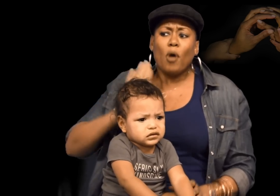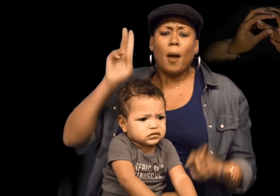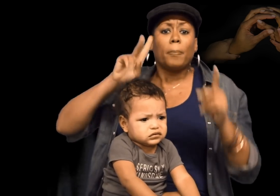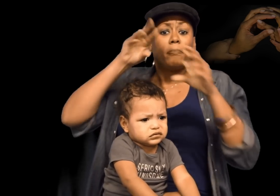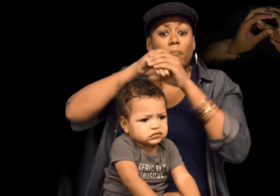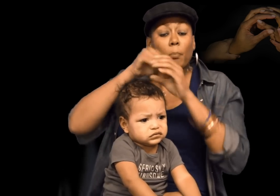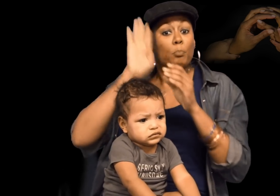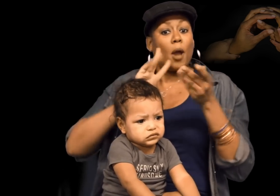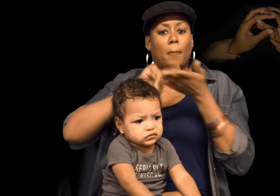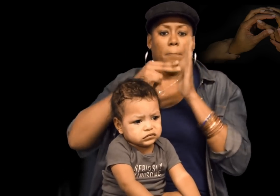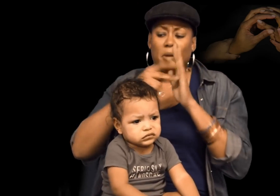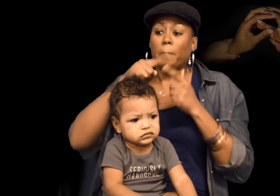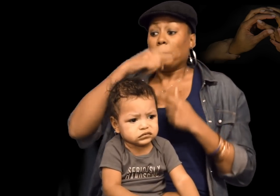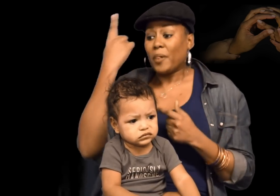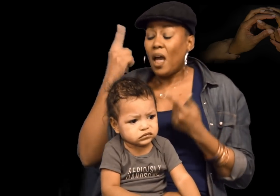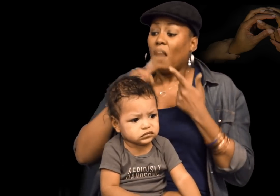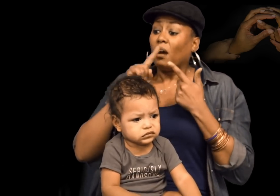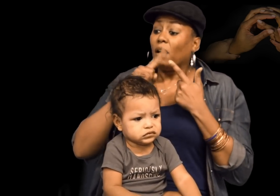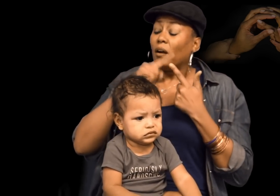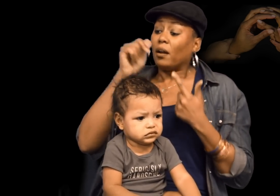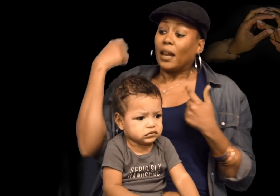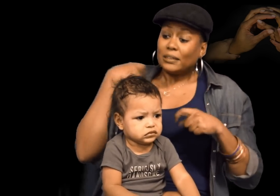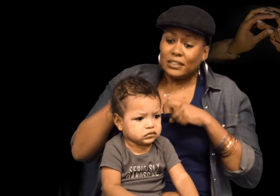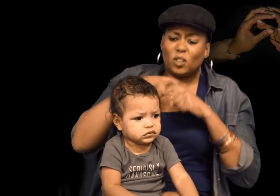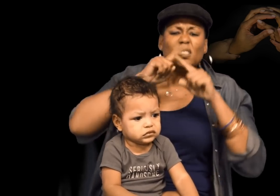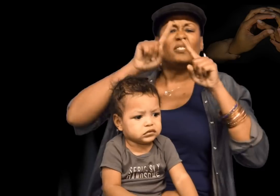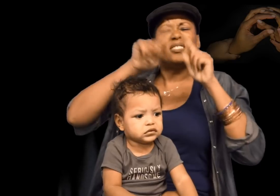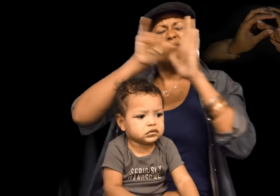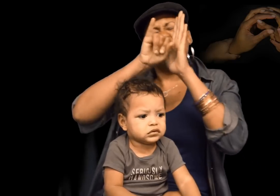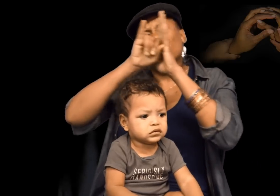Why are Brown people not involved? Brown means Black, Latinx, etc.